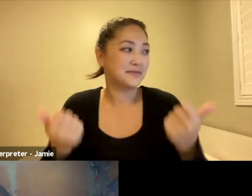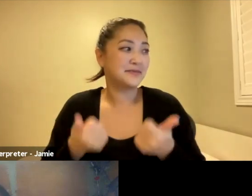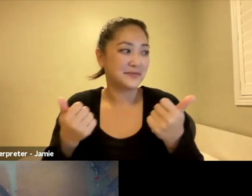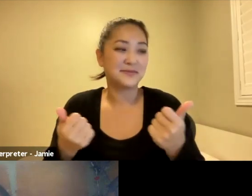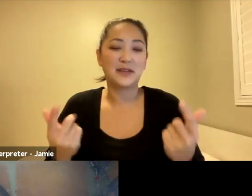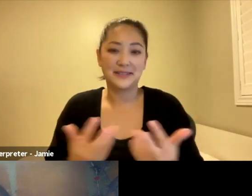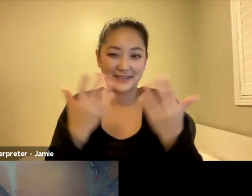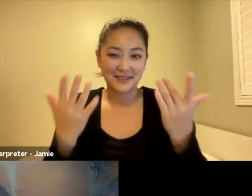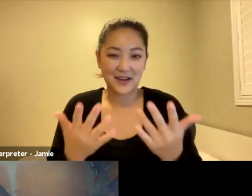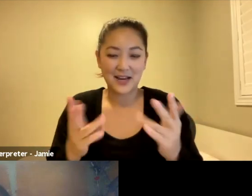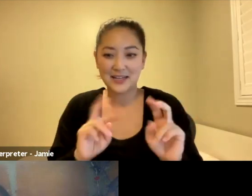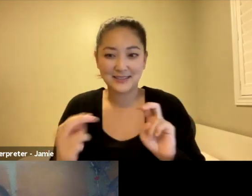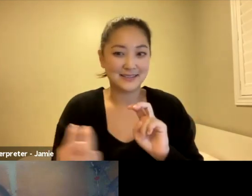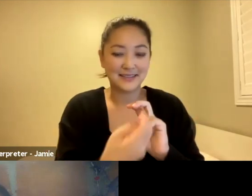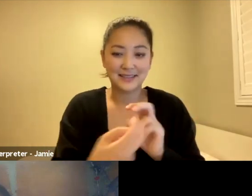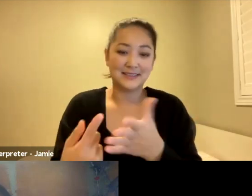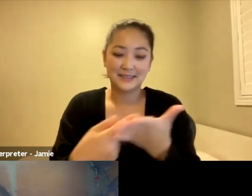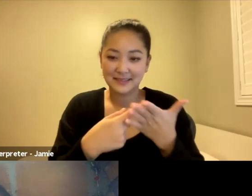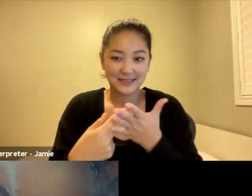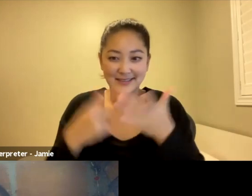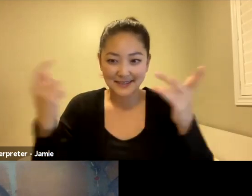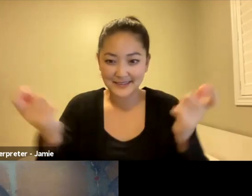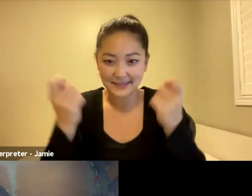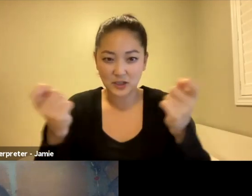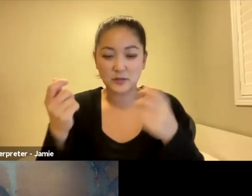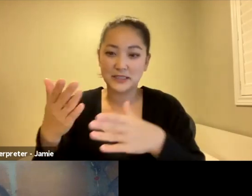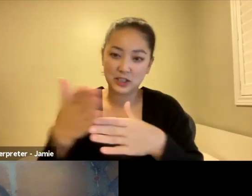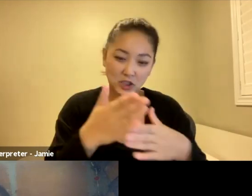sharing ceremony, engaging, when they go and ask